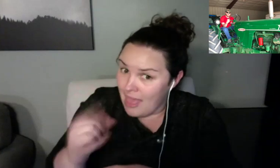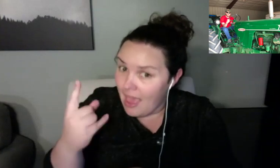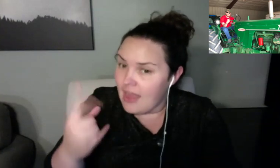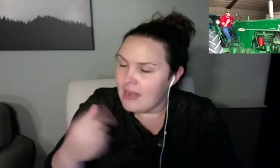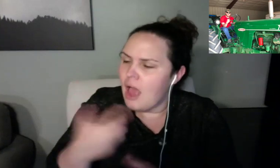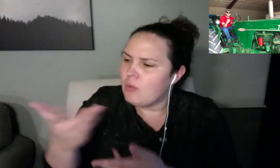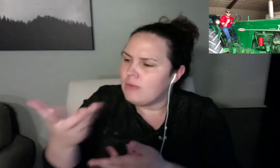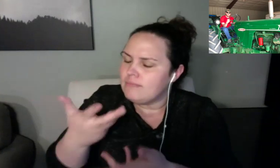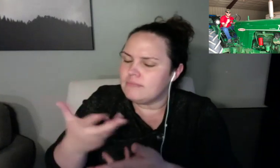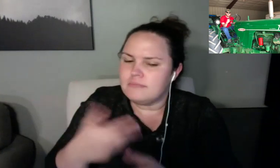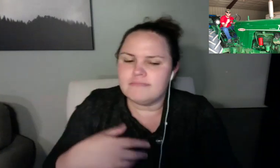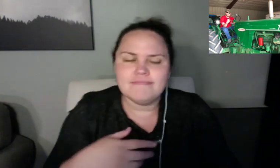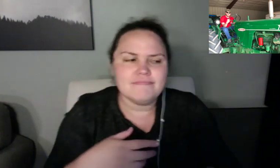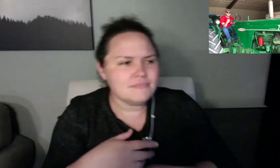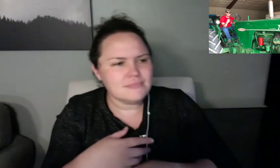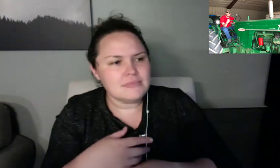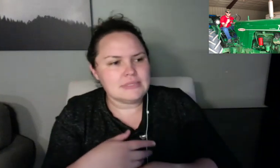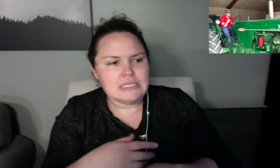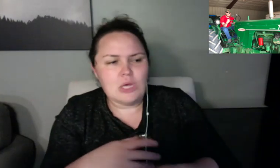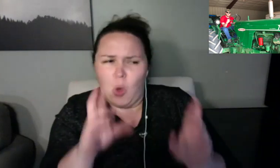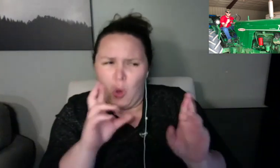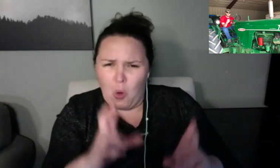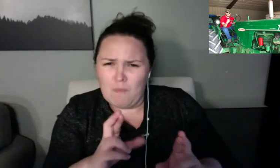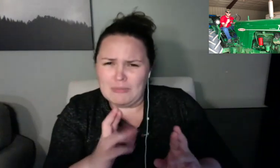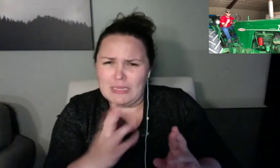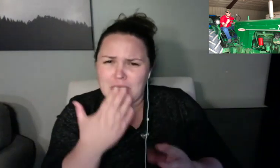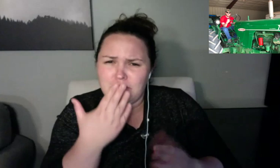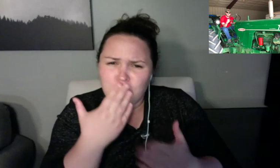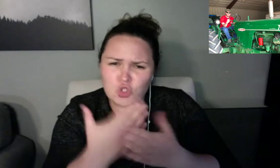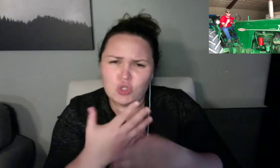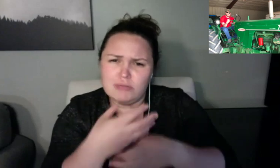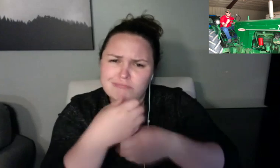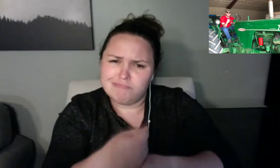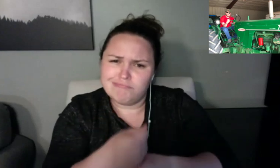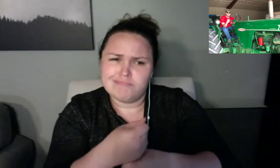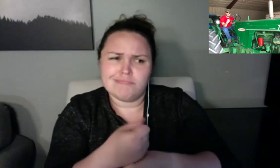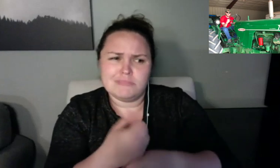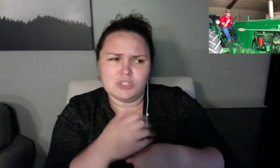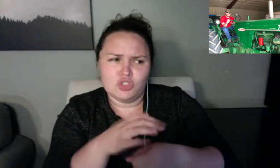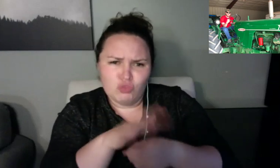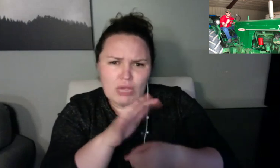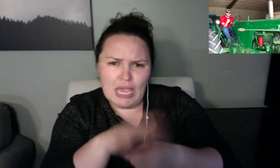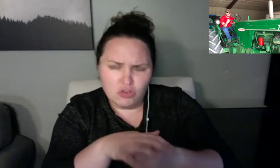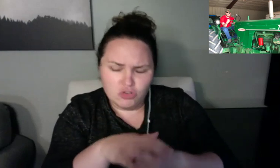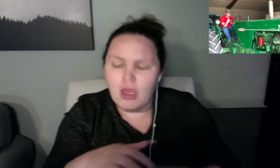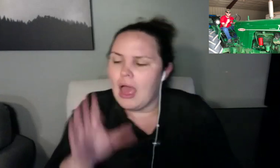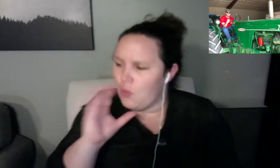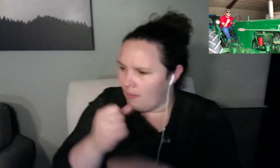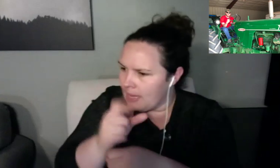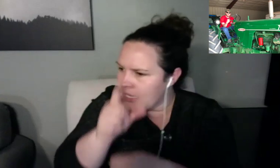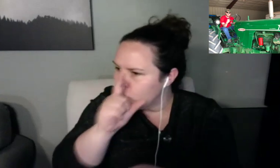Okay? >> Jen: This is Jen. Jane just commented, great advice. Hilarious. I do what I can. All right.